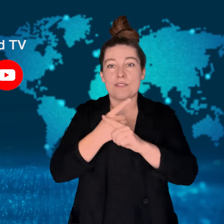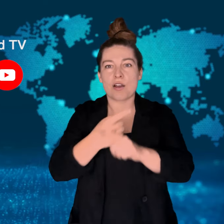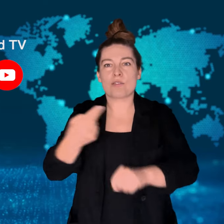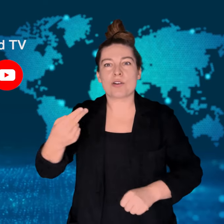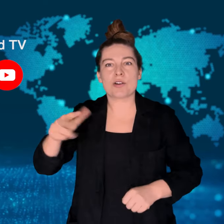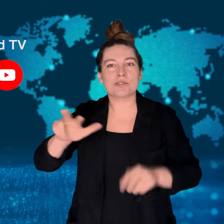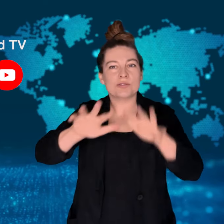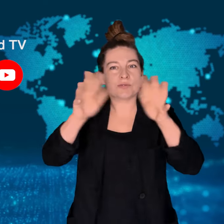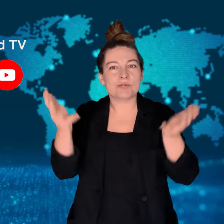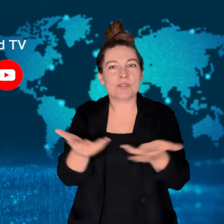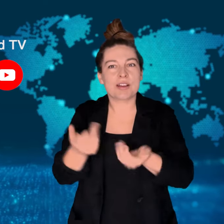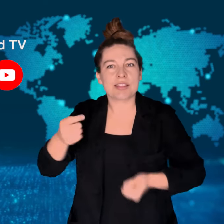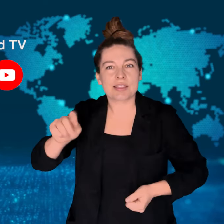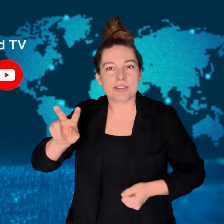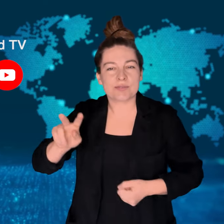get new video updates!